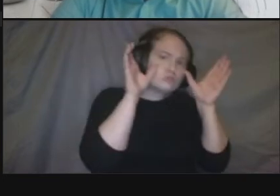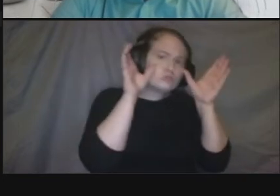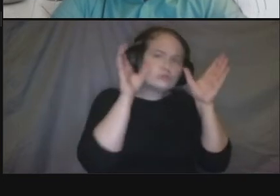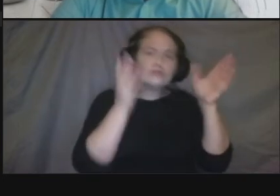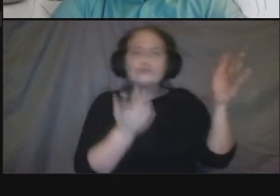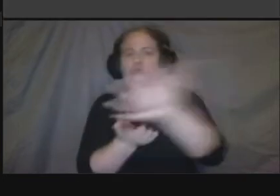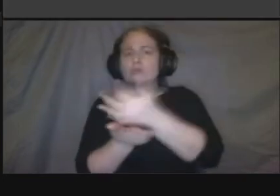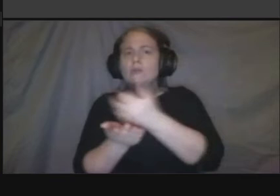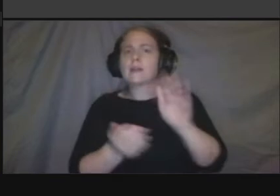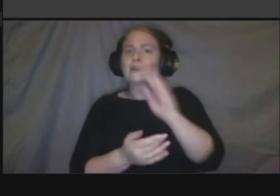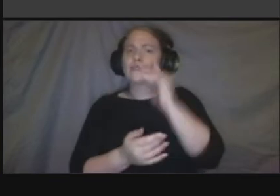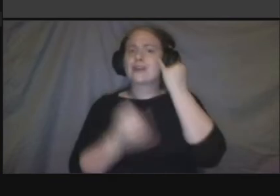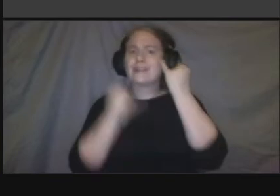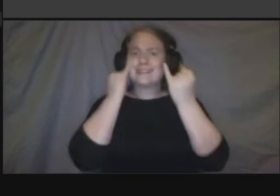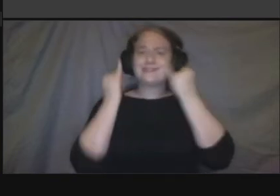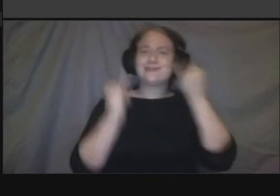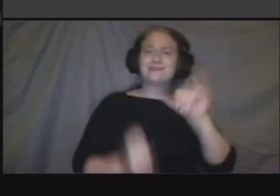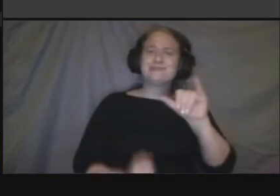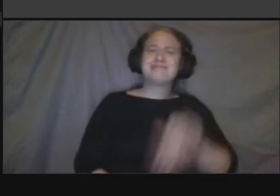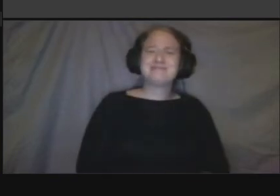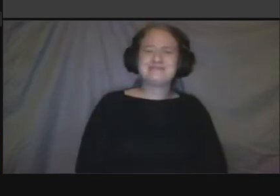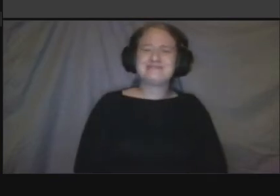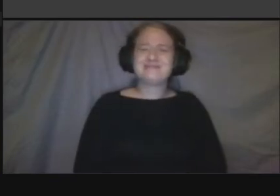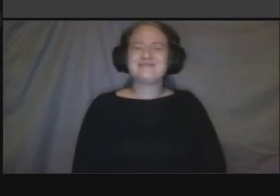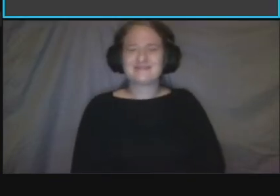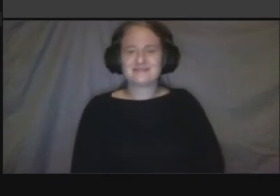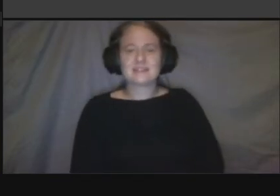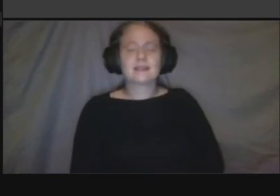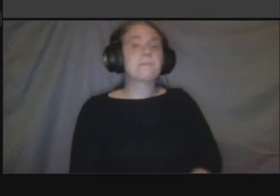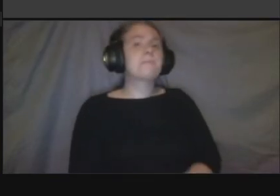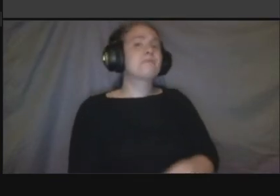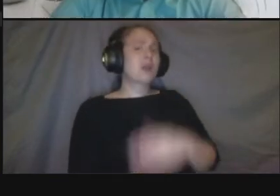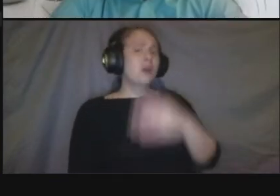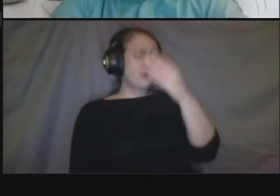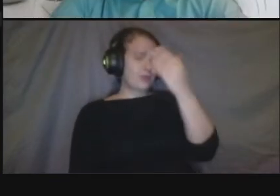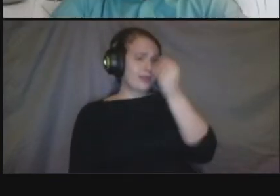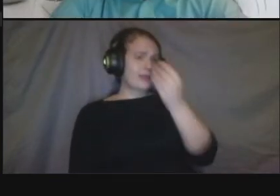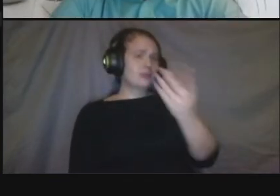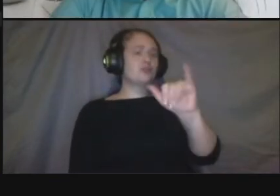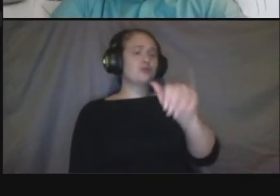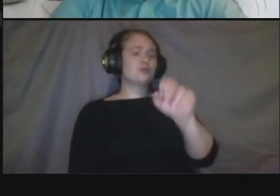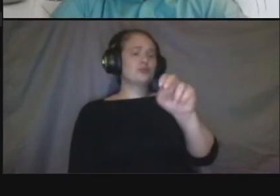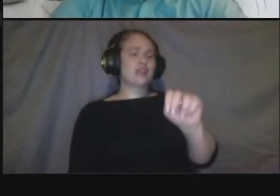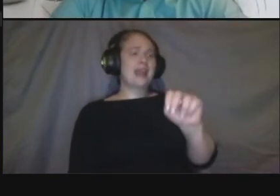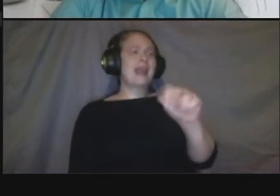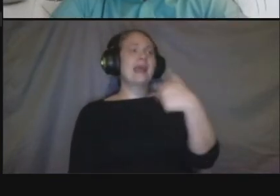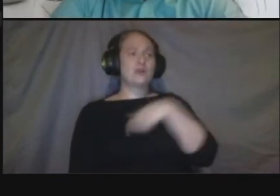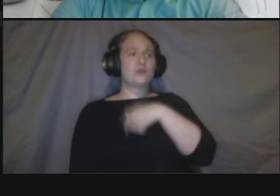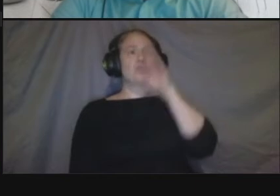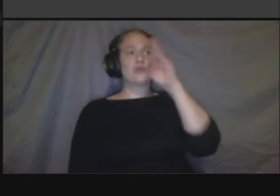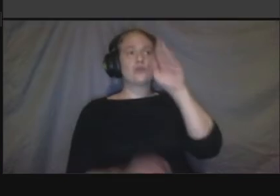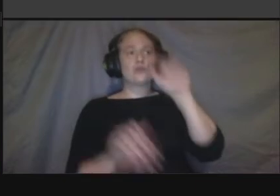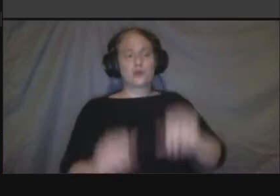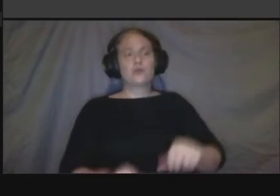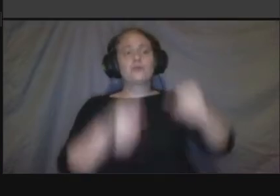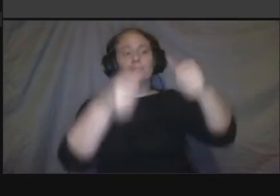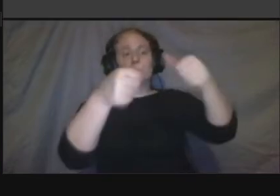okay and jan we will post his contact information at the end and we also have a dedicated email and